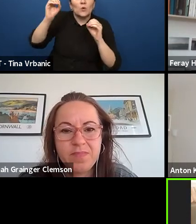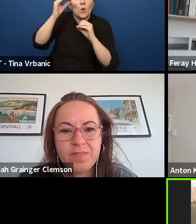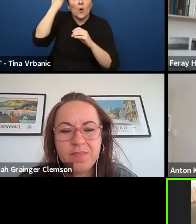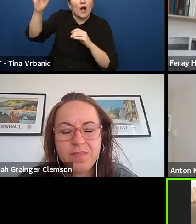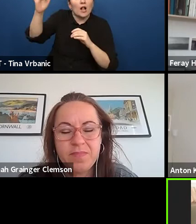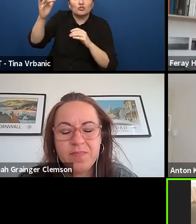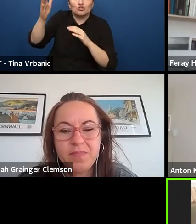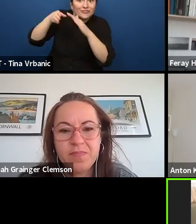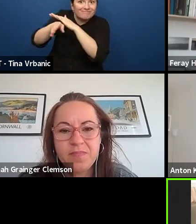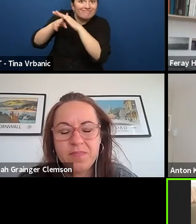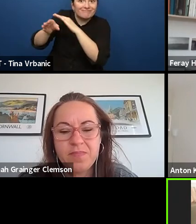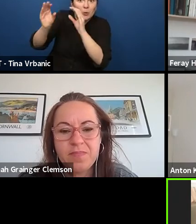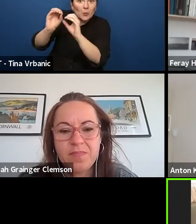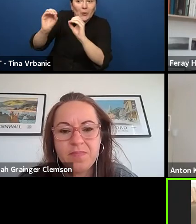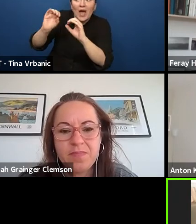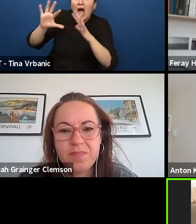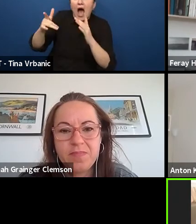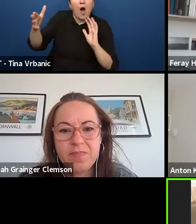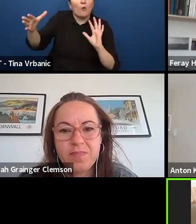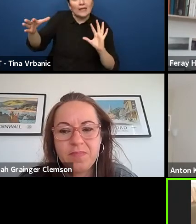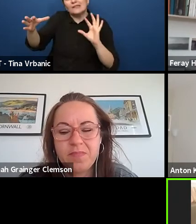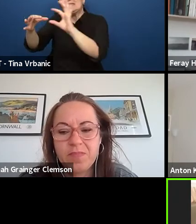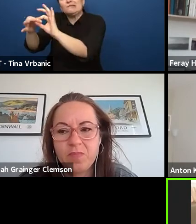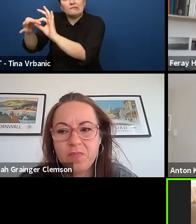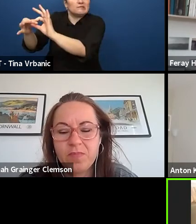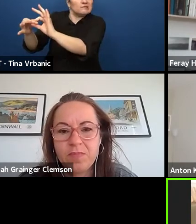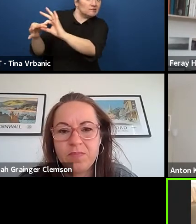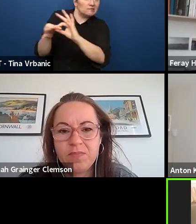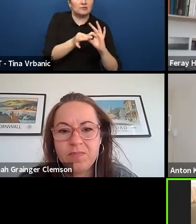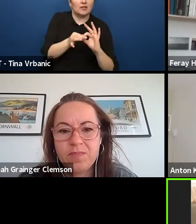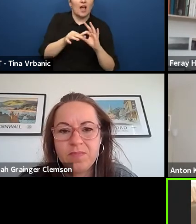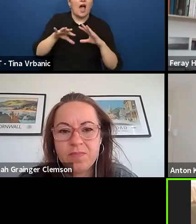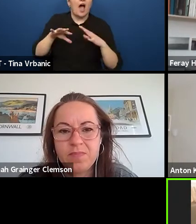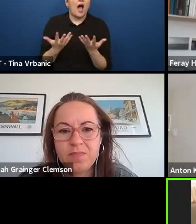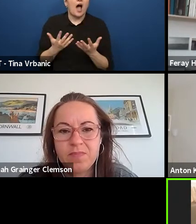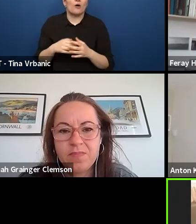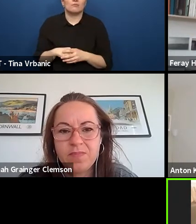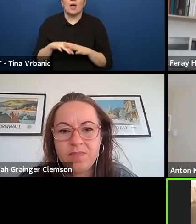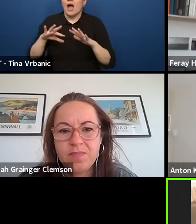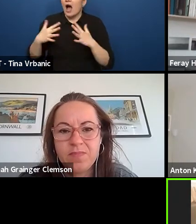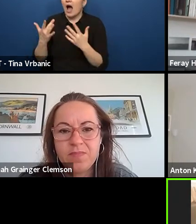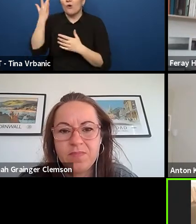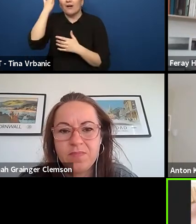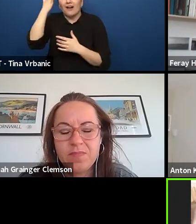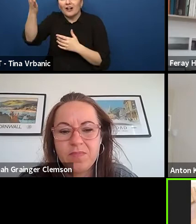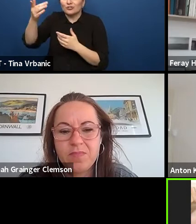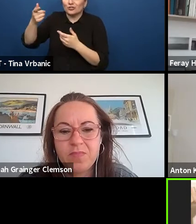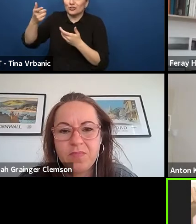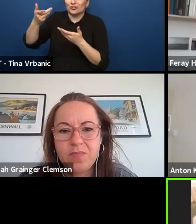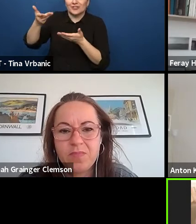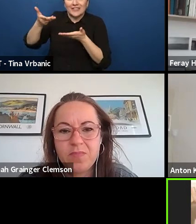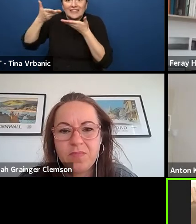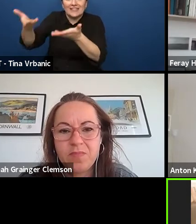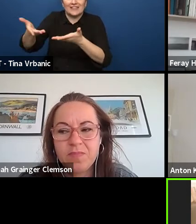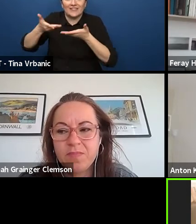And can we work on cultural nutrition and feed our soul from this point of view,